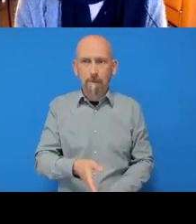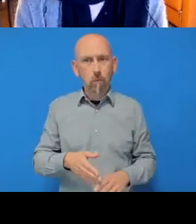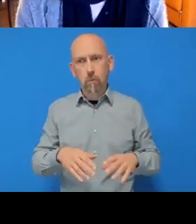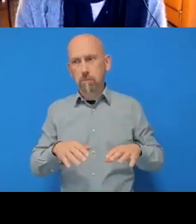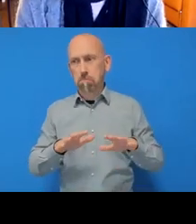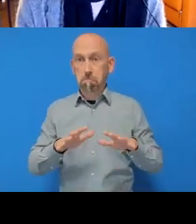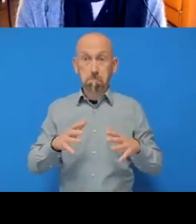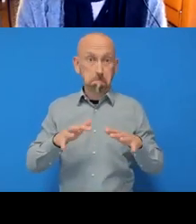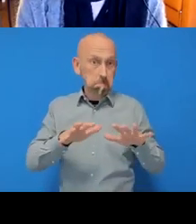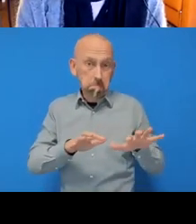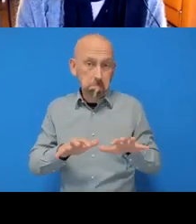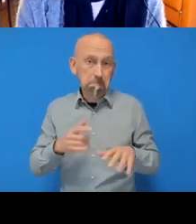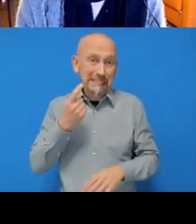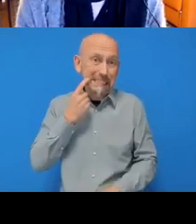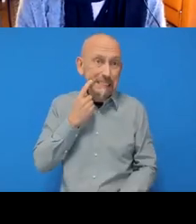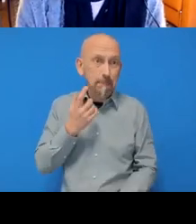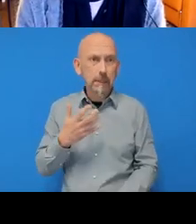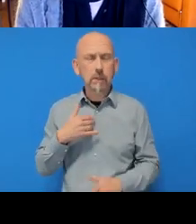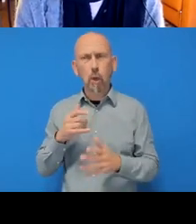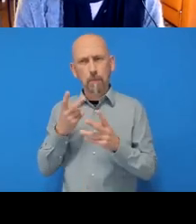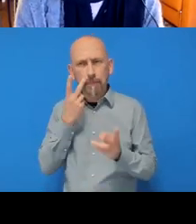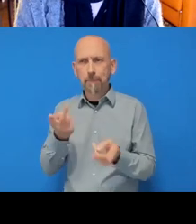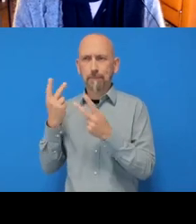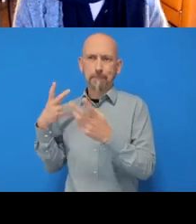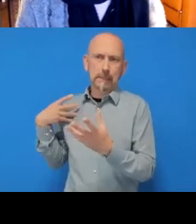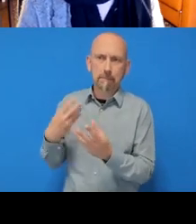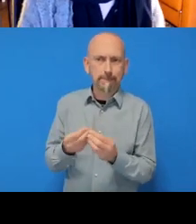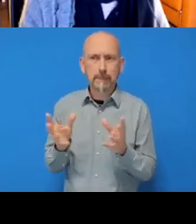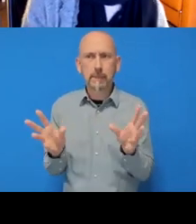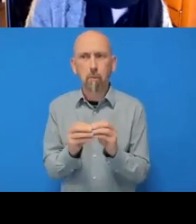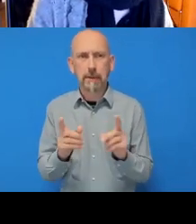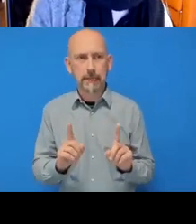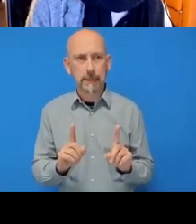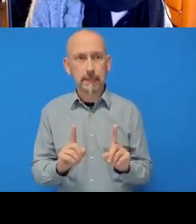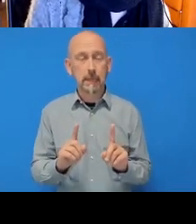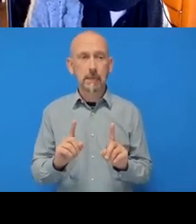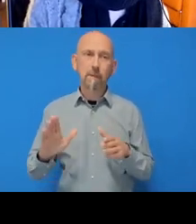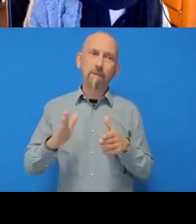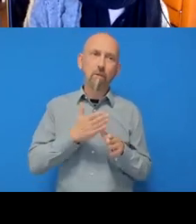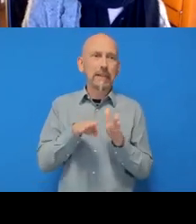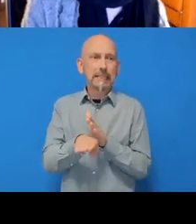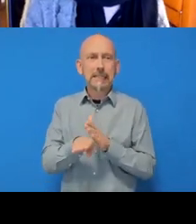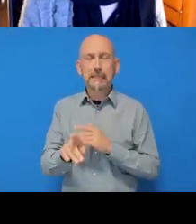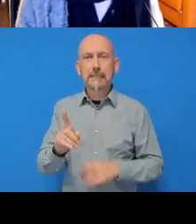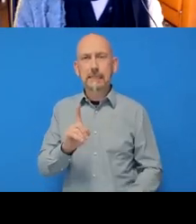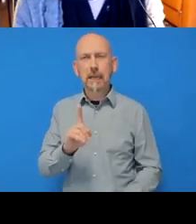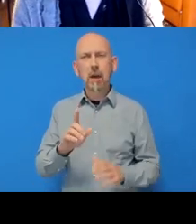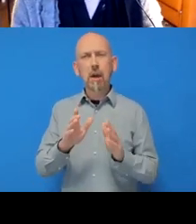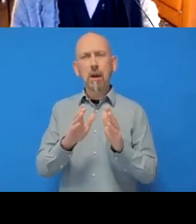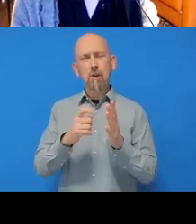So I'll just give a little recap of what we learned in the first exercise. So repositories are projects, we commit changes to them.